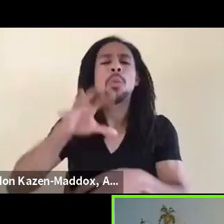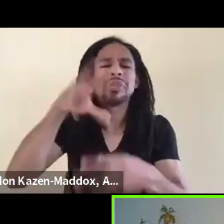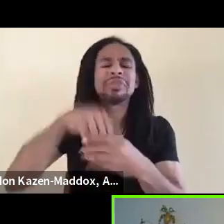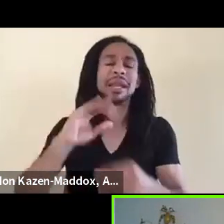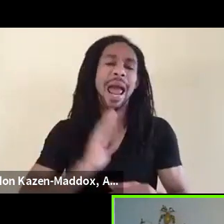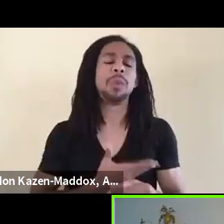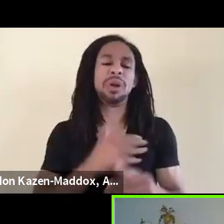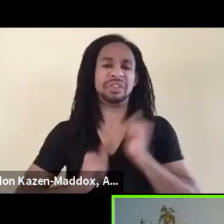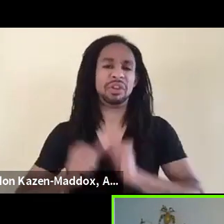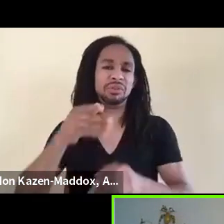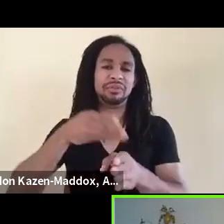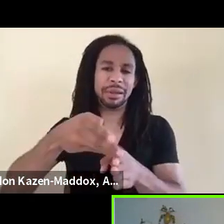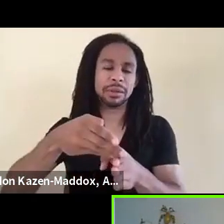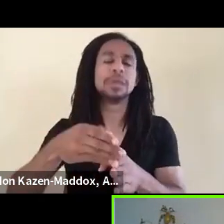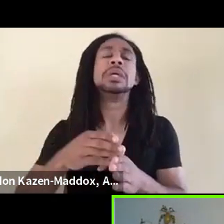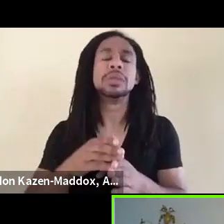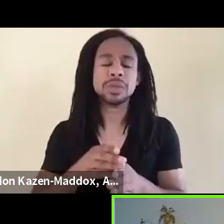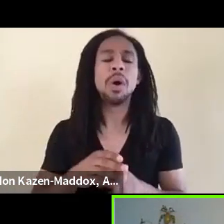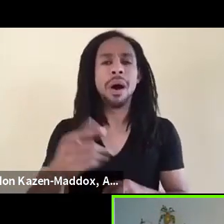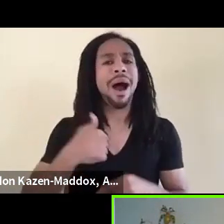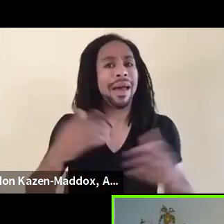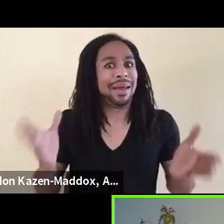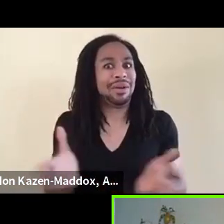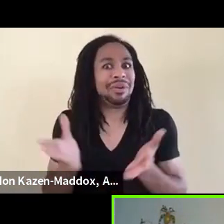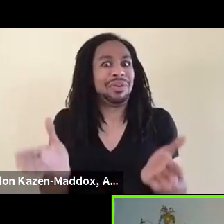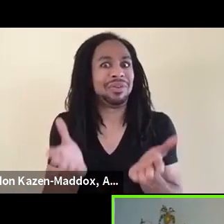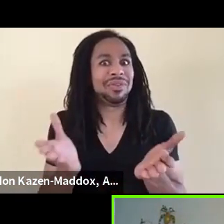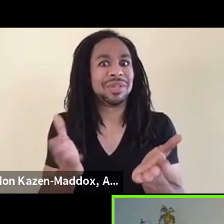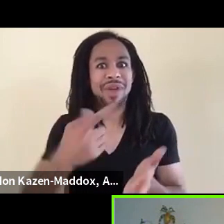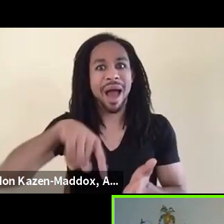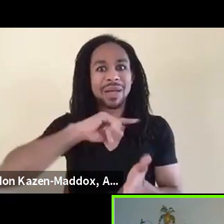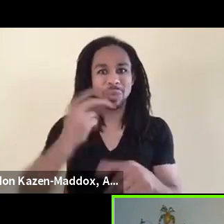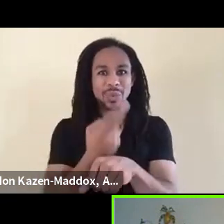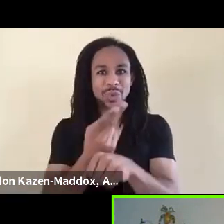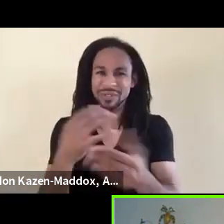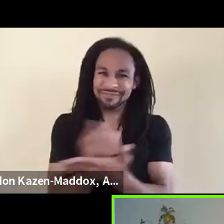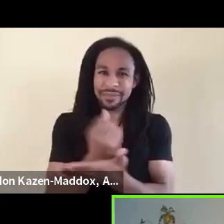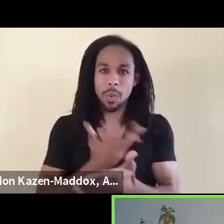So I encourage us to use the time together to really,